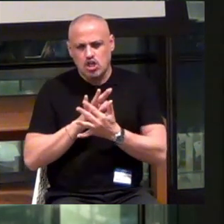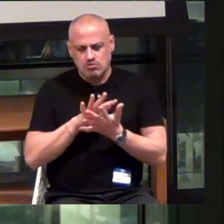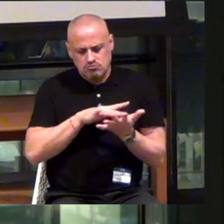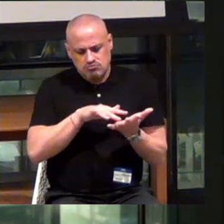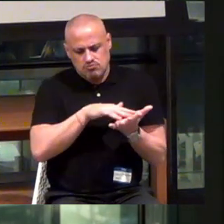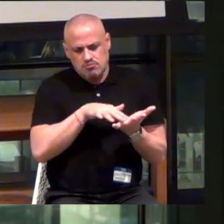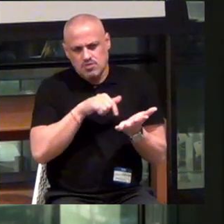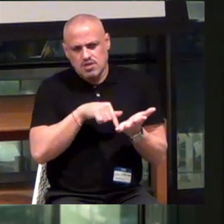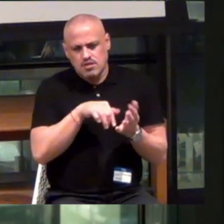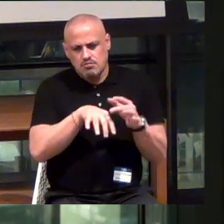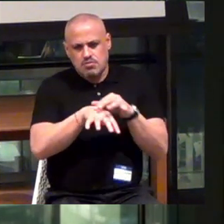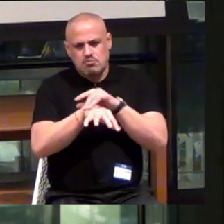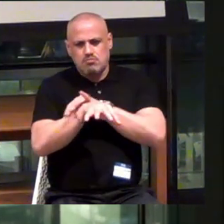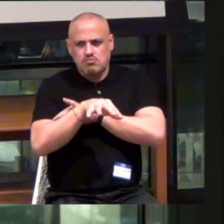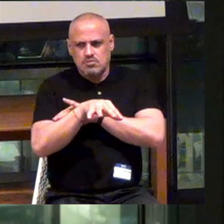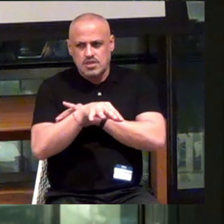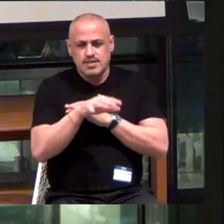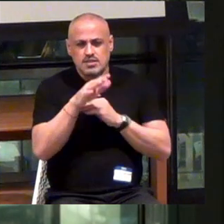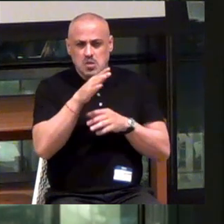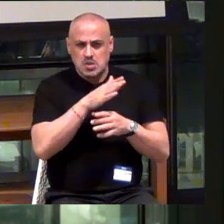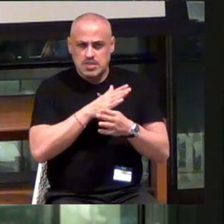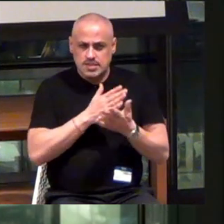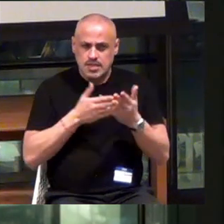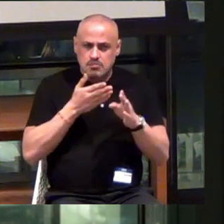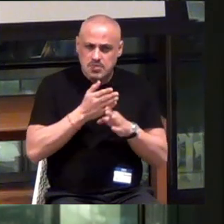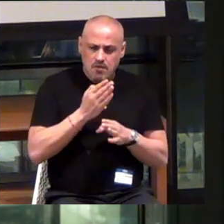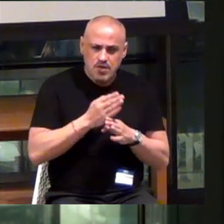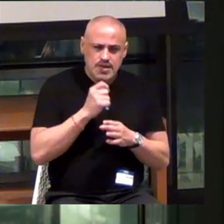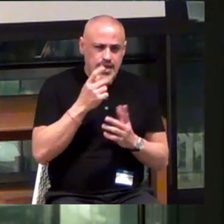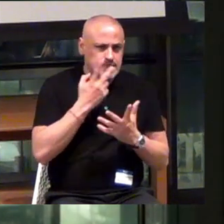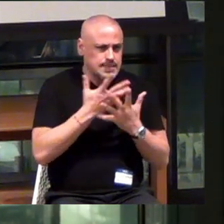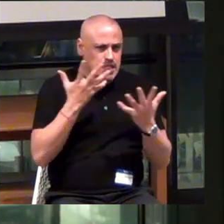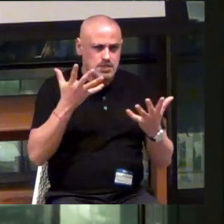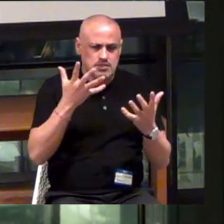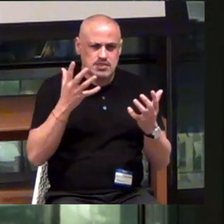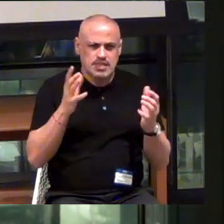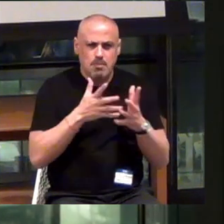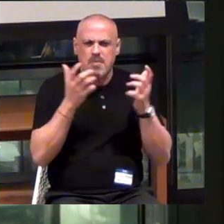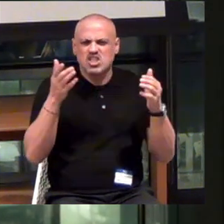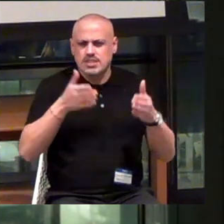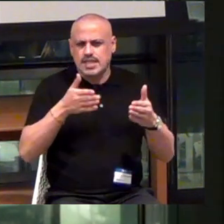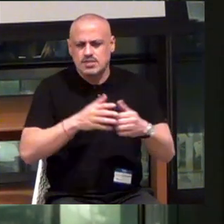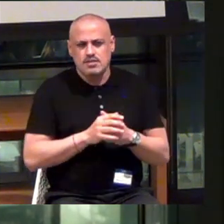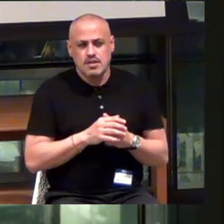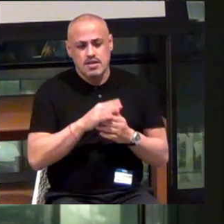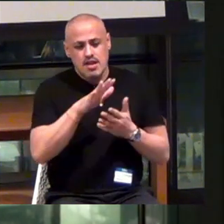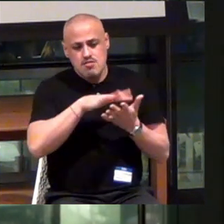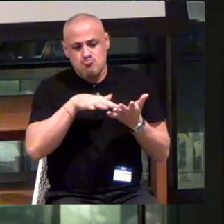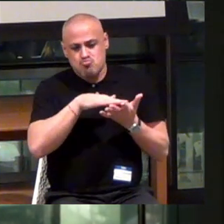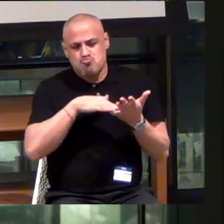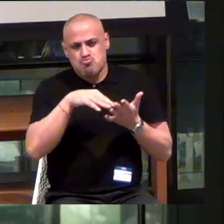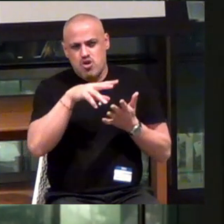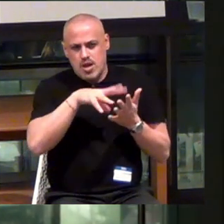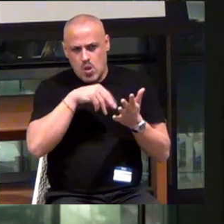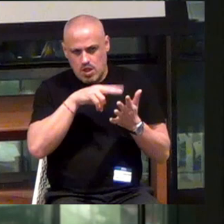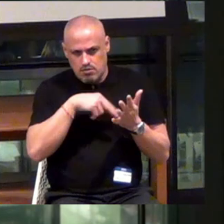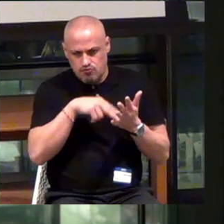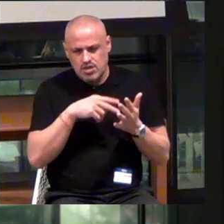But these are just some spaces where I haven't seen as much attention. Like Braille literacy. And it's a big problem.